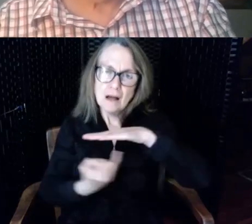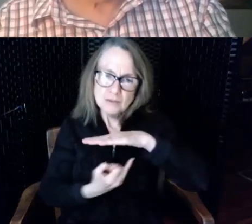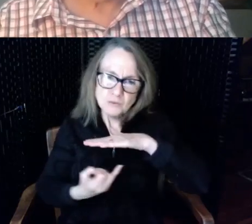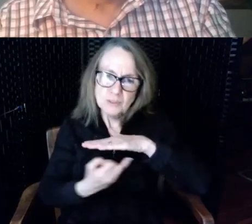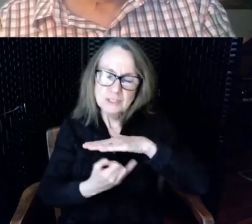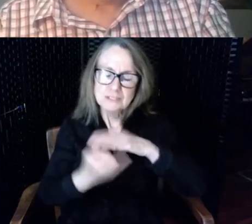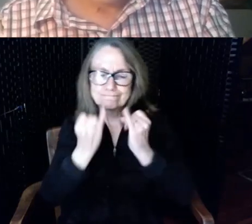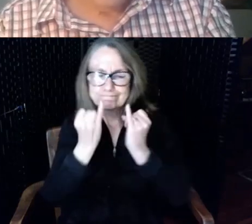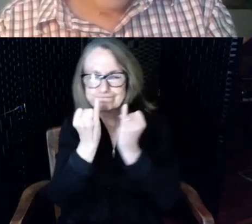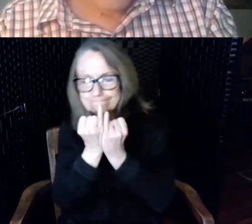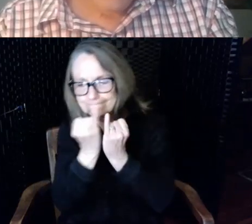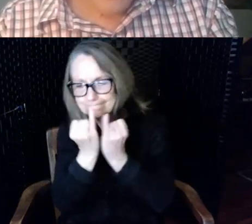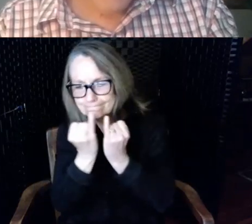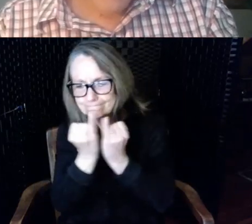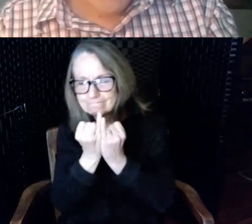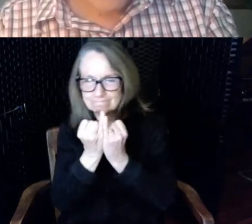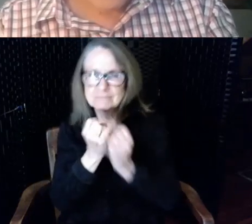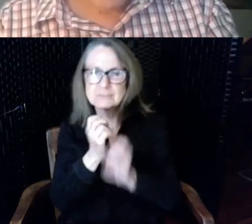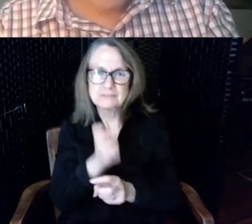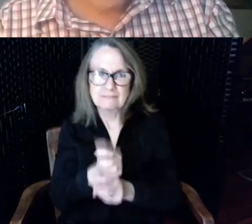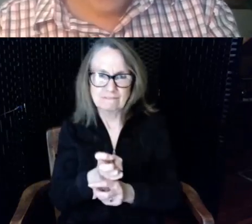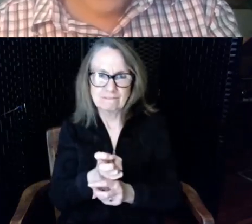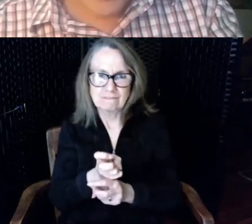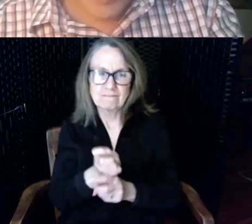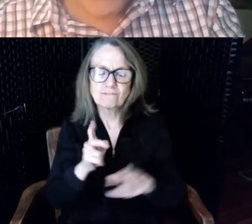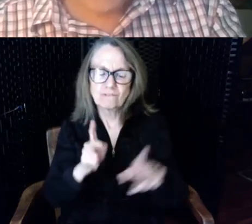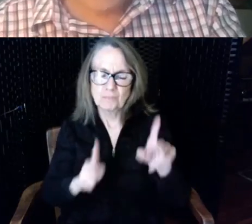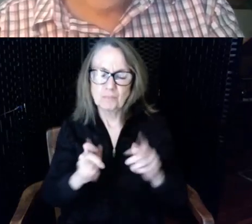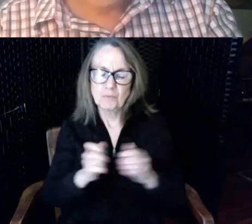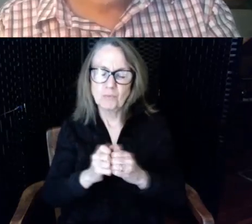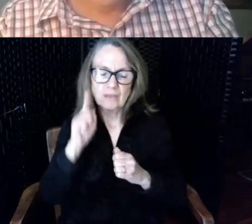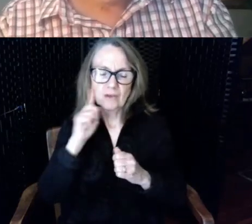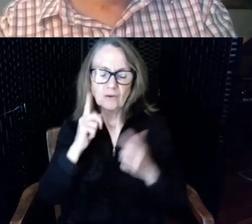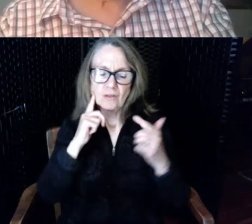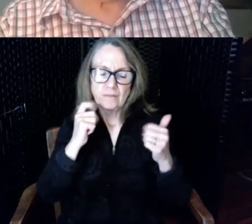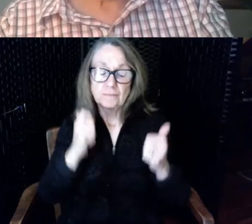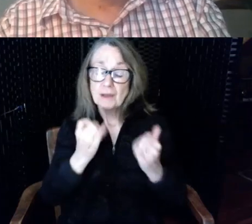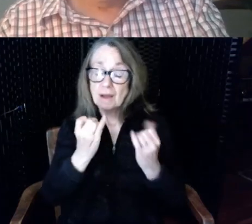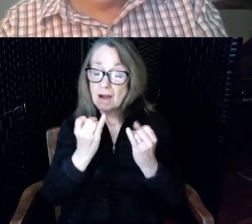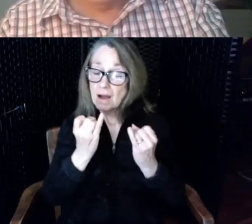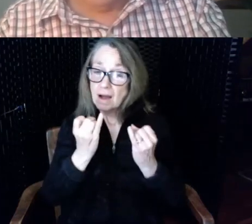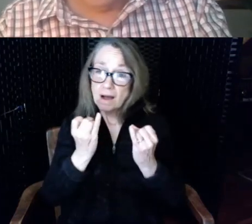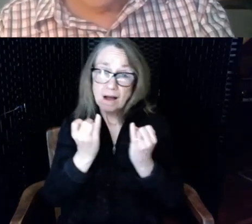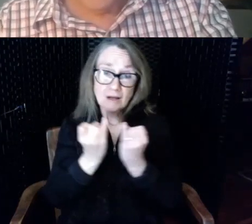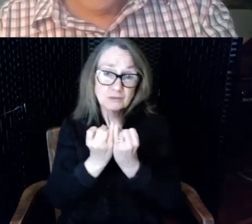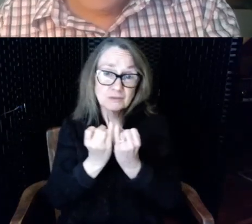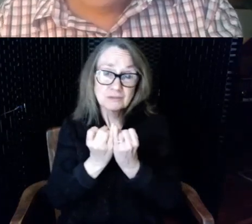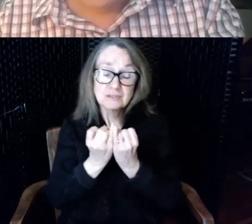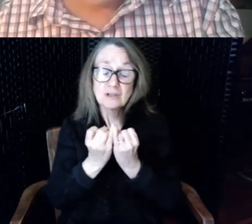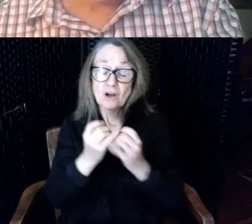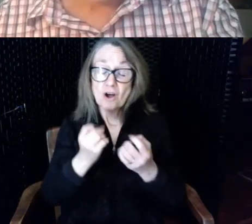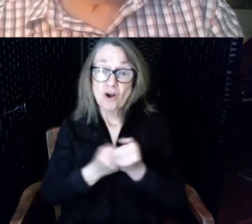loss it is well known that isolation causes faster decline in personal health